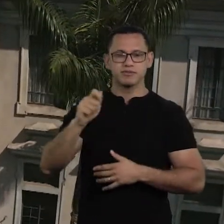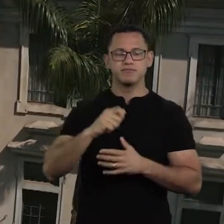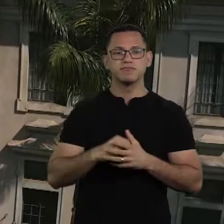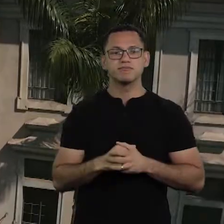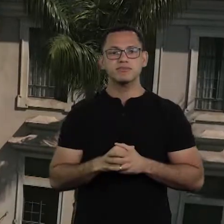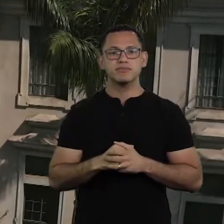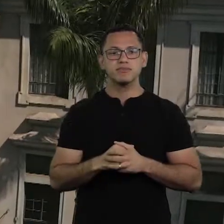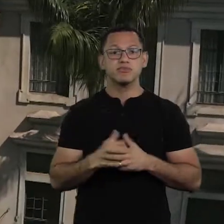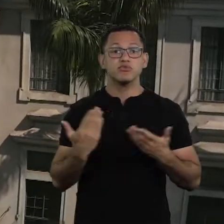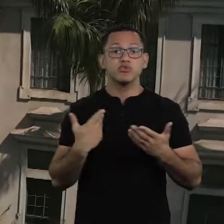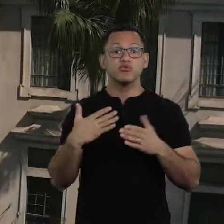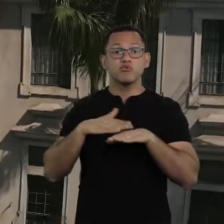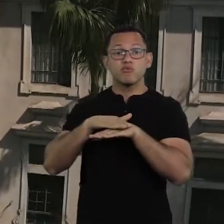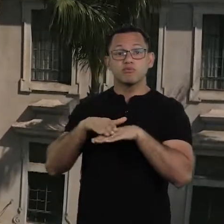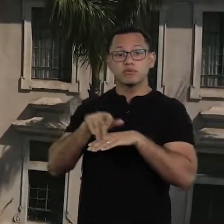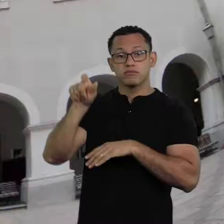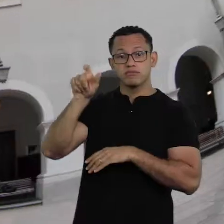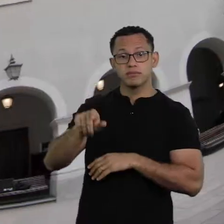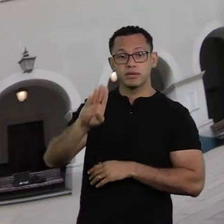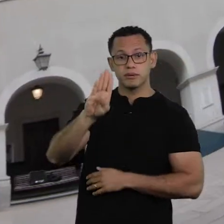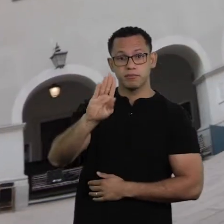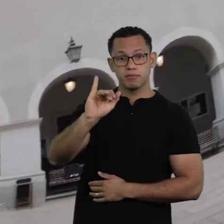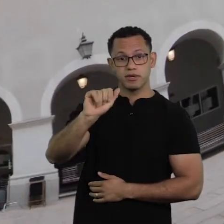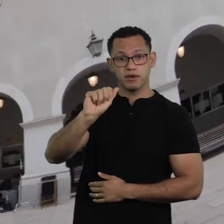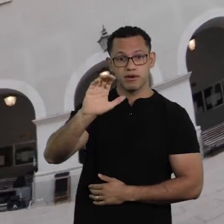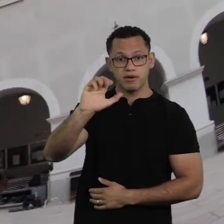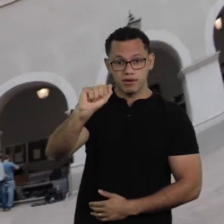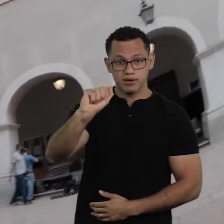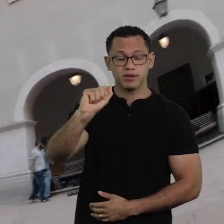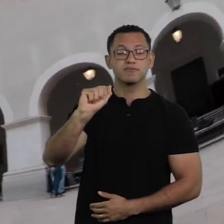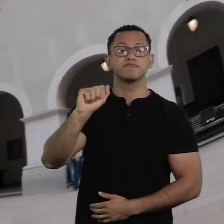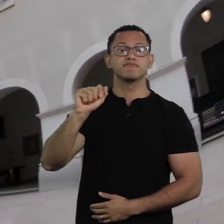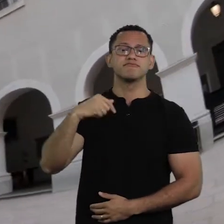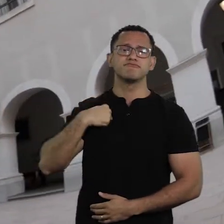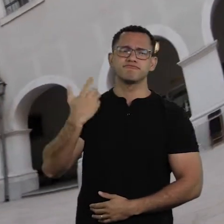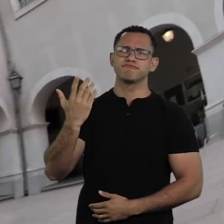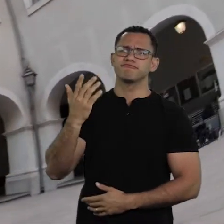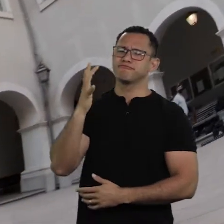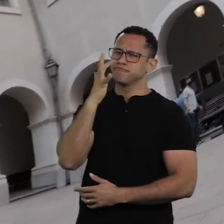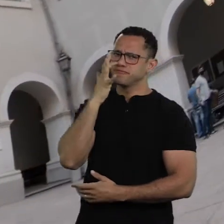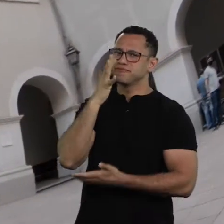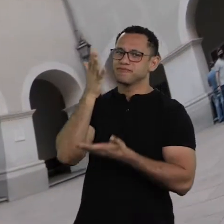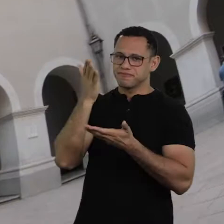and today I'm going to talk to Bianca Santana, who I'm a big fan,